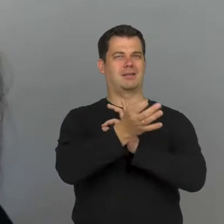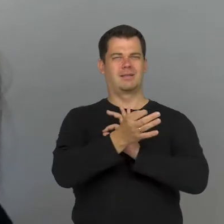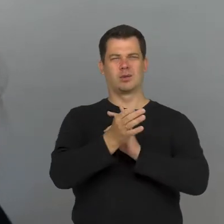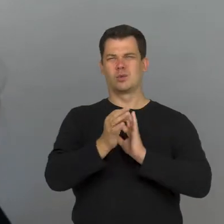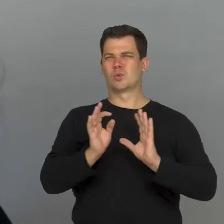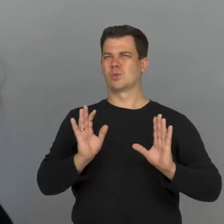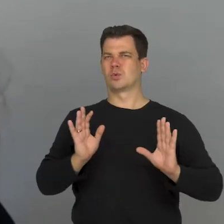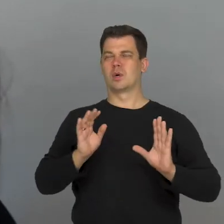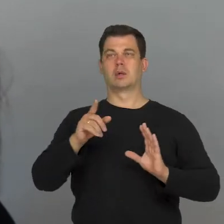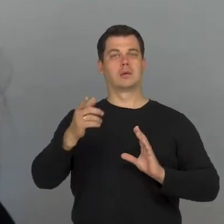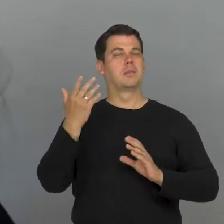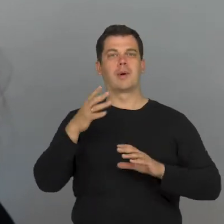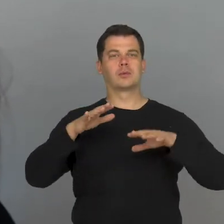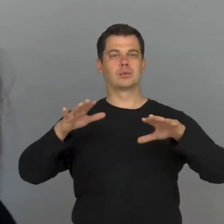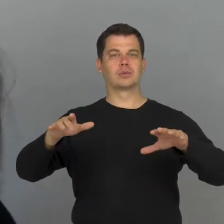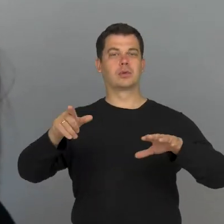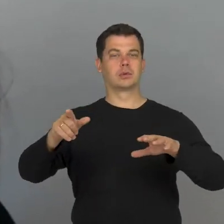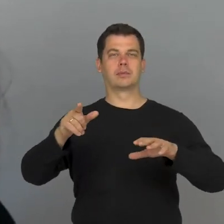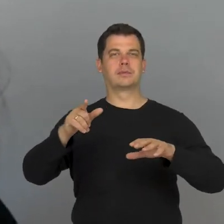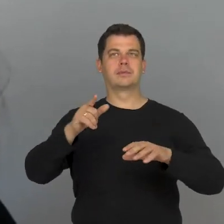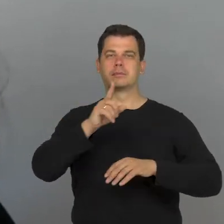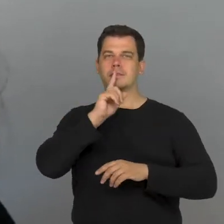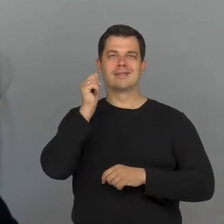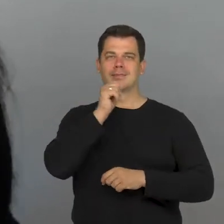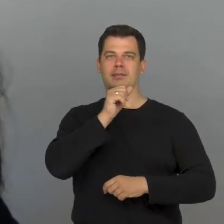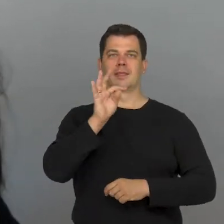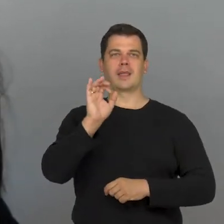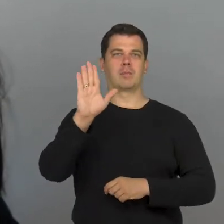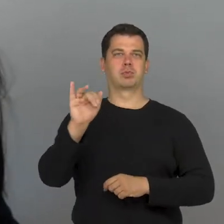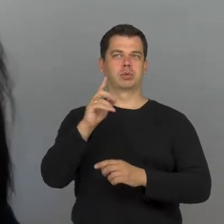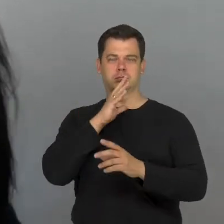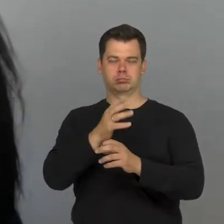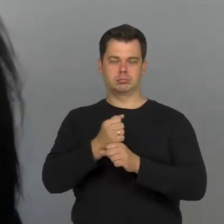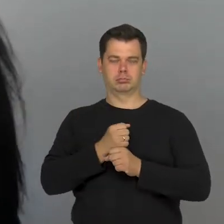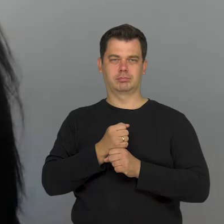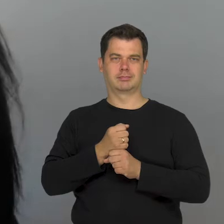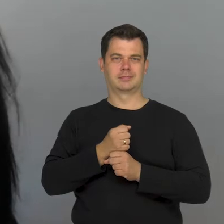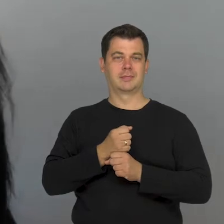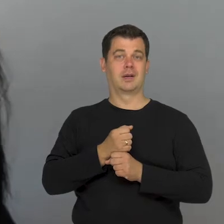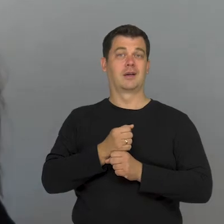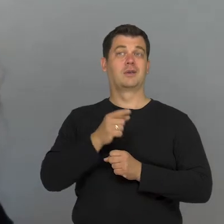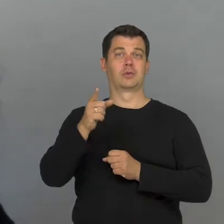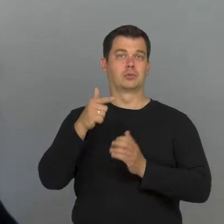That image is a big taboo subject. It's another rejected image.